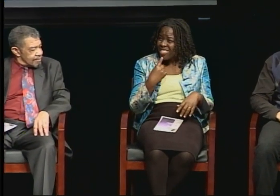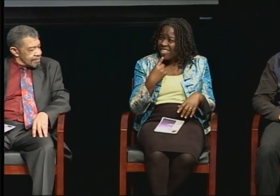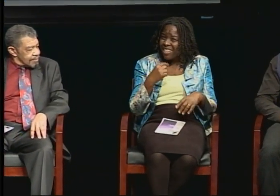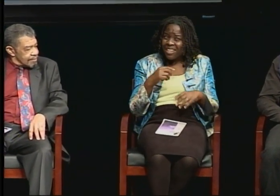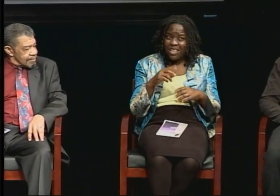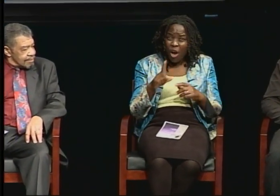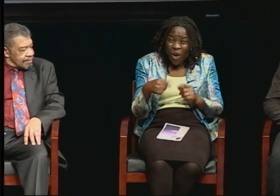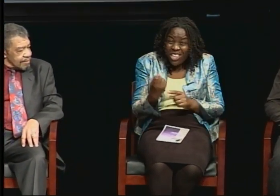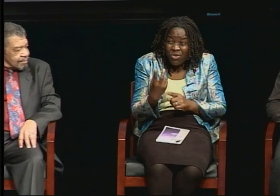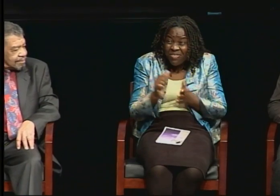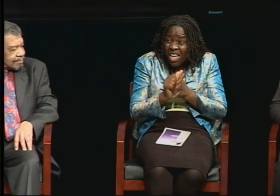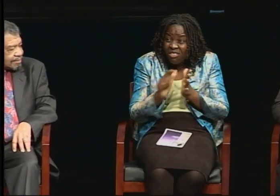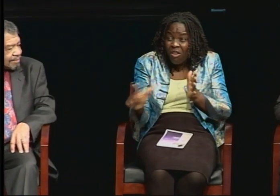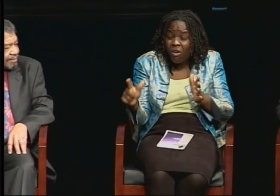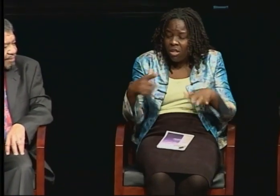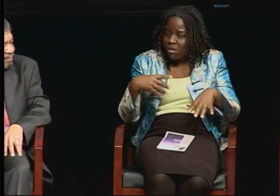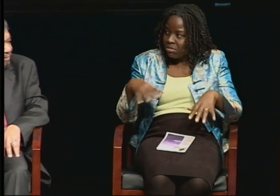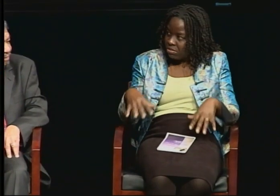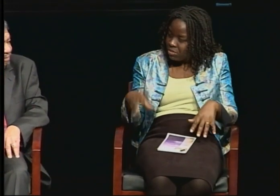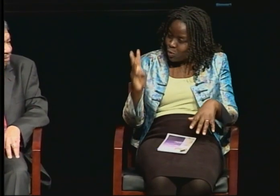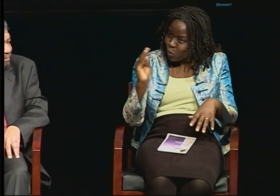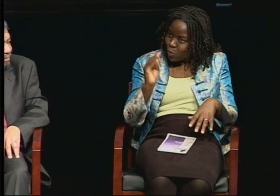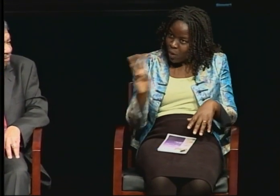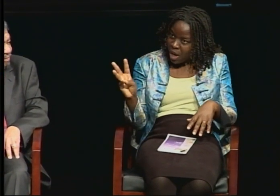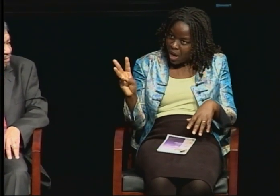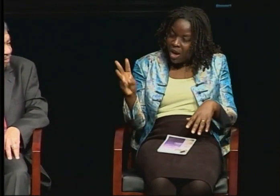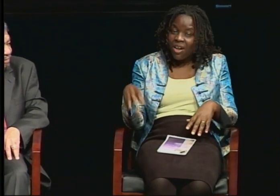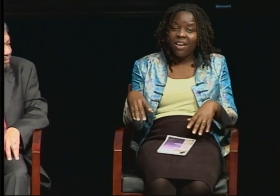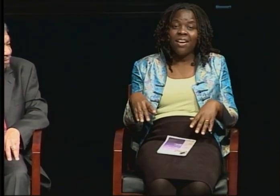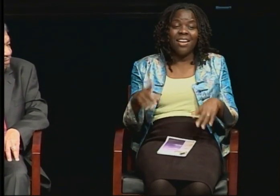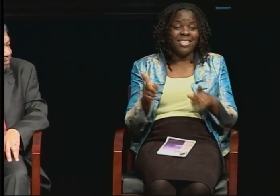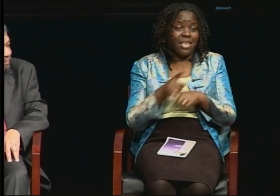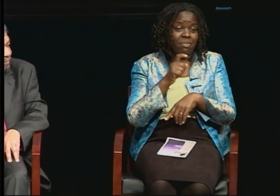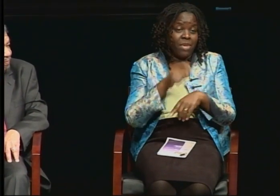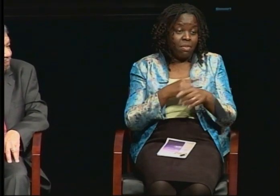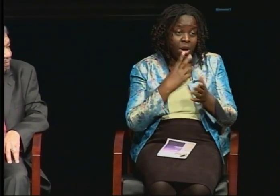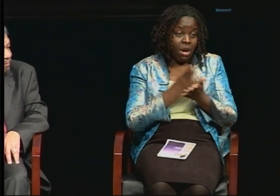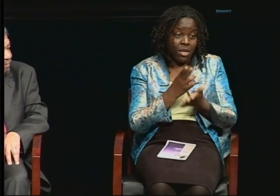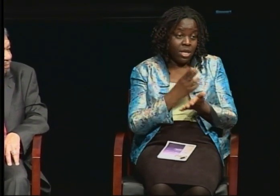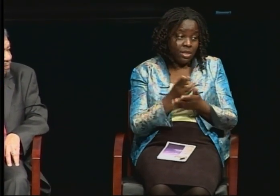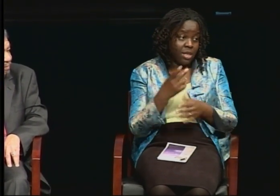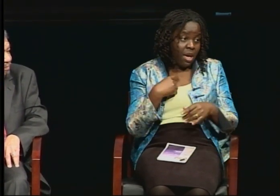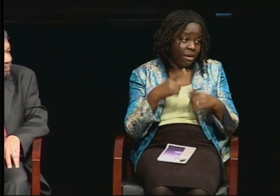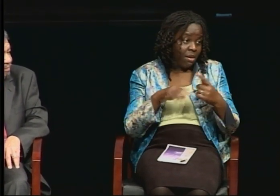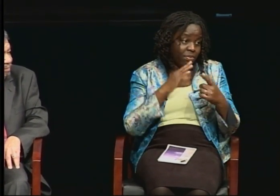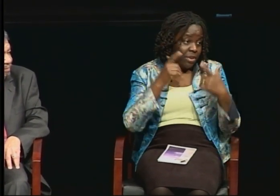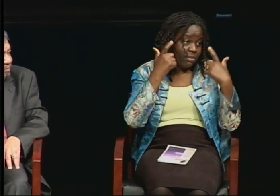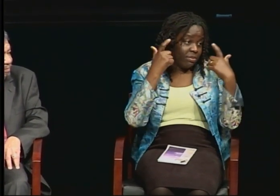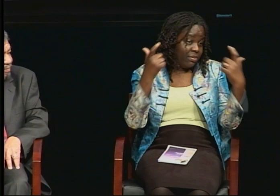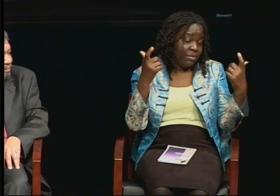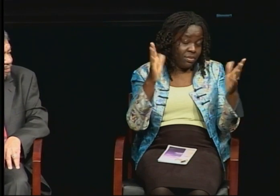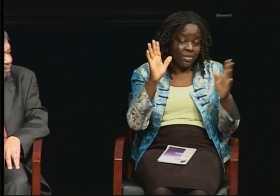At the same time you know honestly I can't be too proud. I have teenage kids and every day I talk to them.